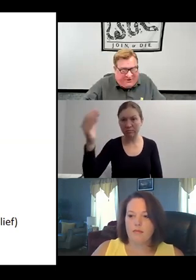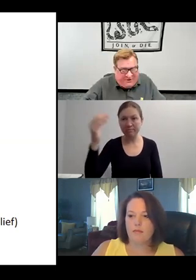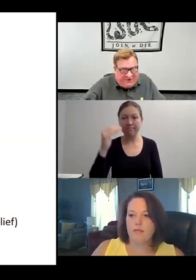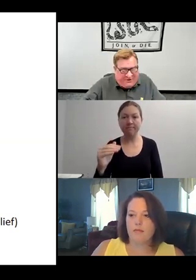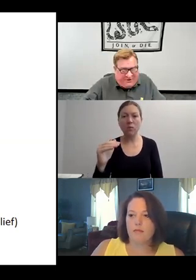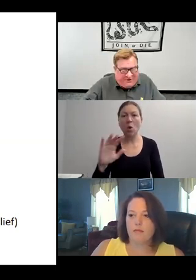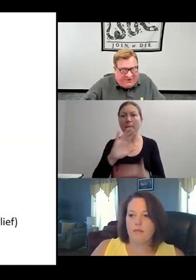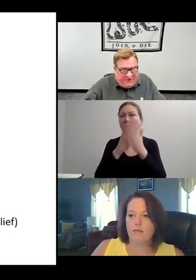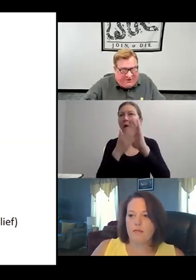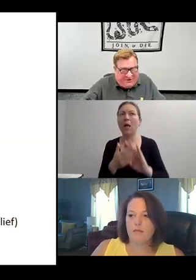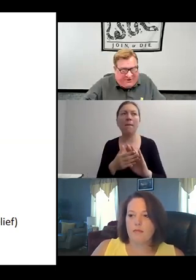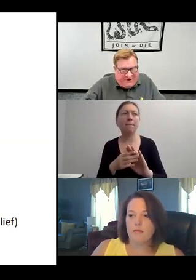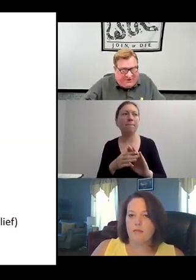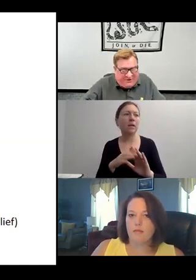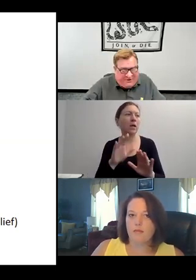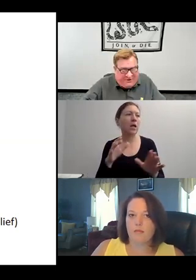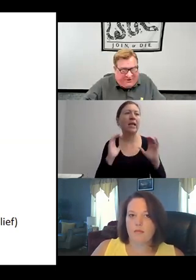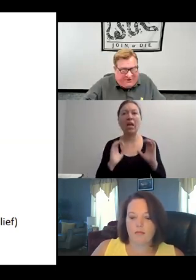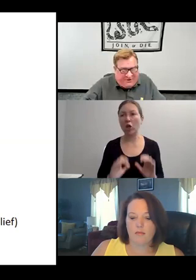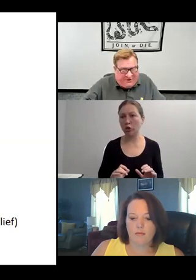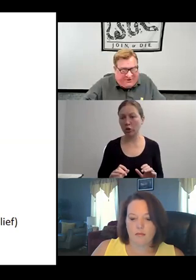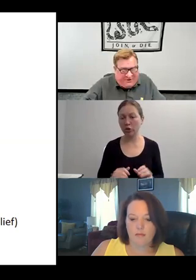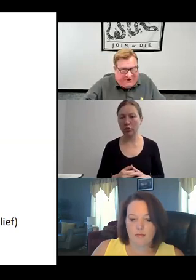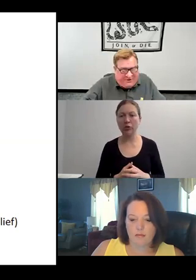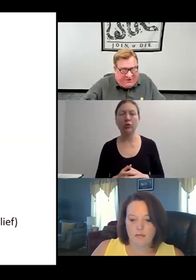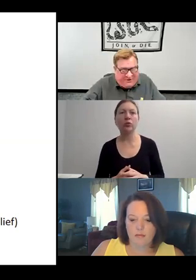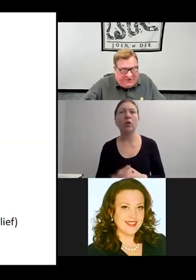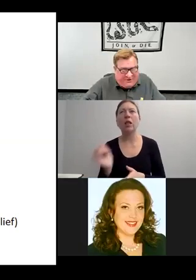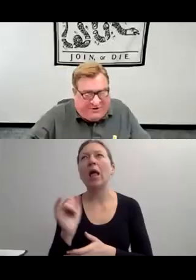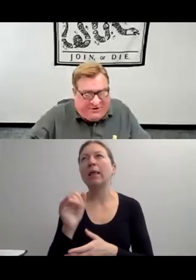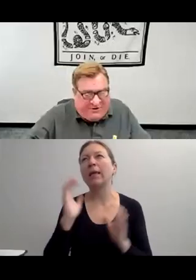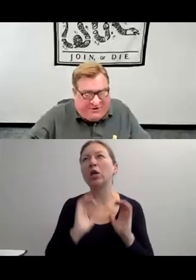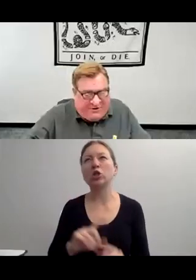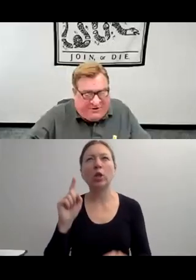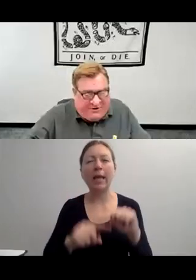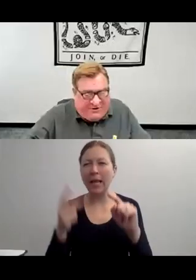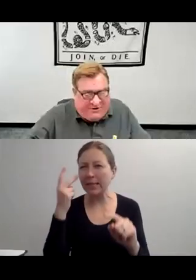OKAY. "THE SECOND MAIN CARICATURE IS THE VILLAIN.